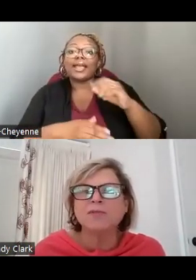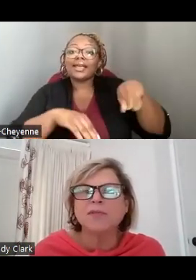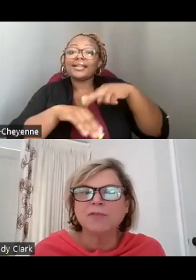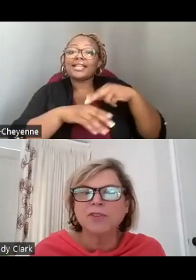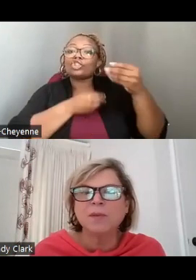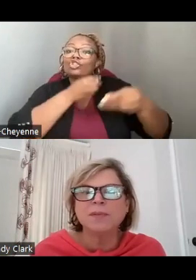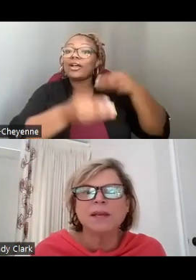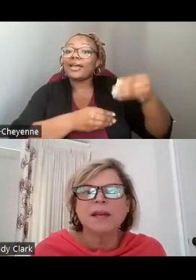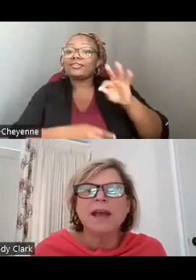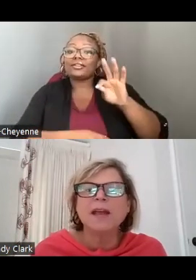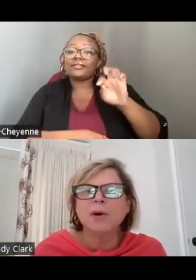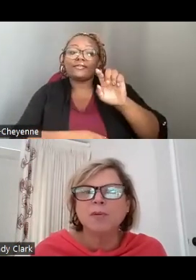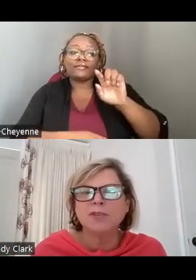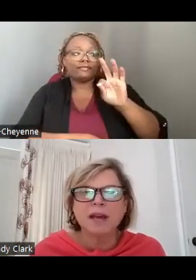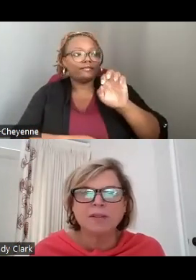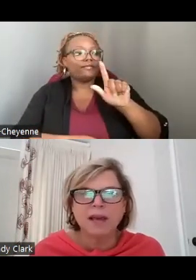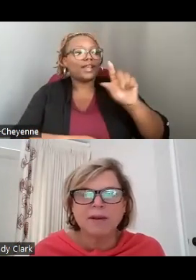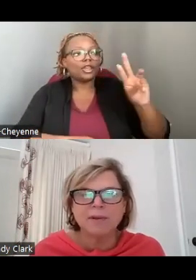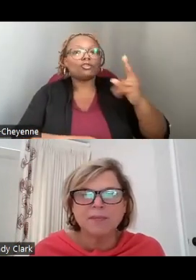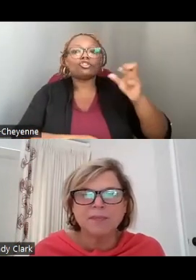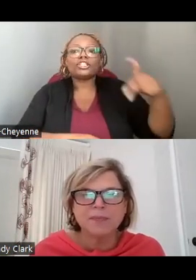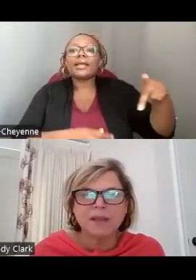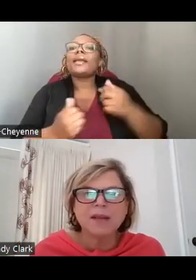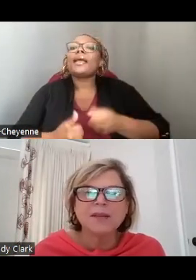FELLOWSHIPS AND POETRY OUT LOUD.